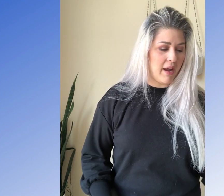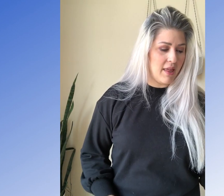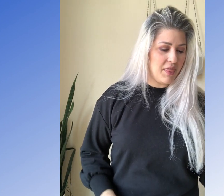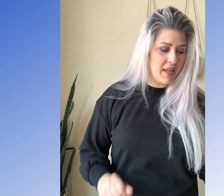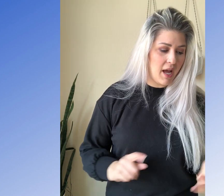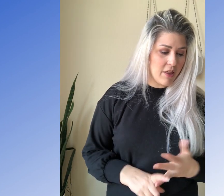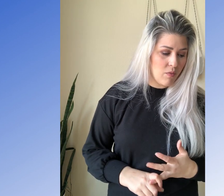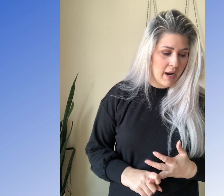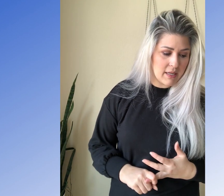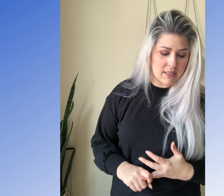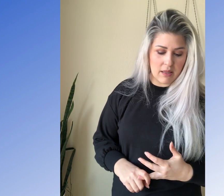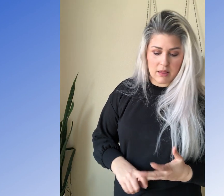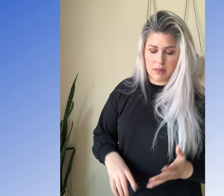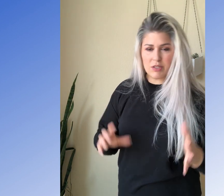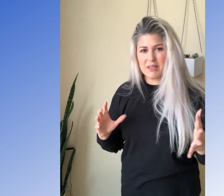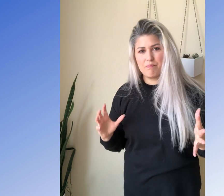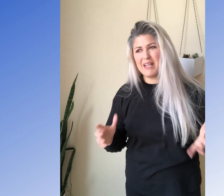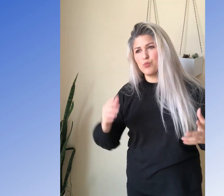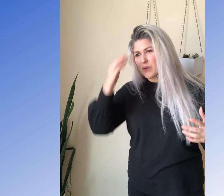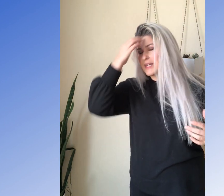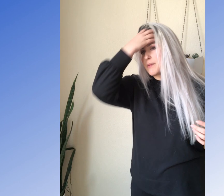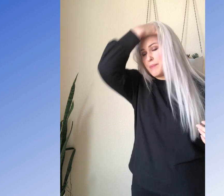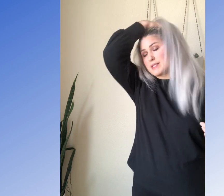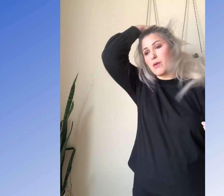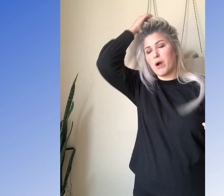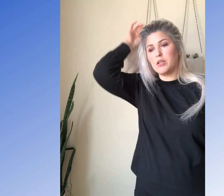All right. The other ones, those are, that's really the basic one.